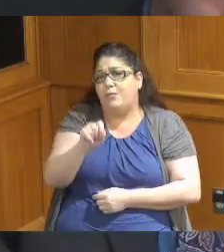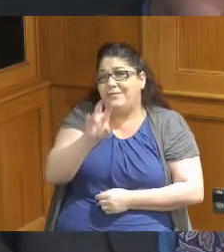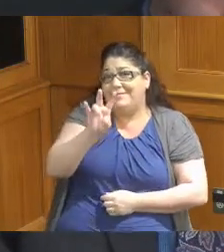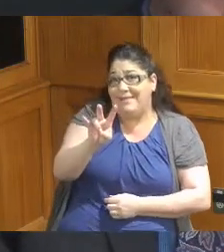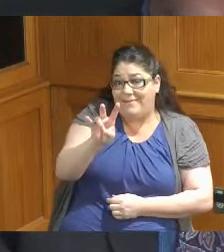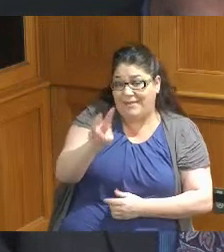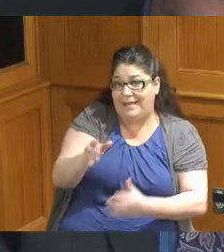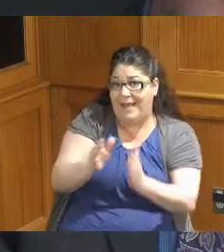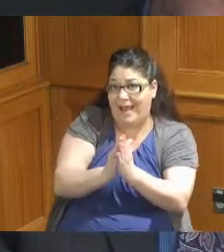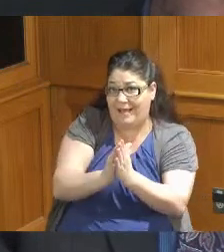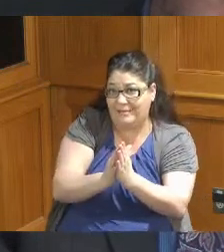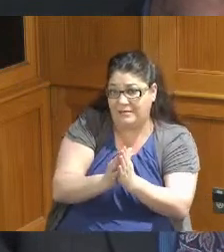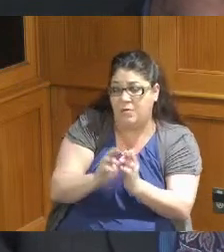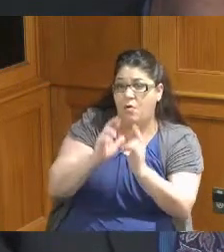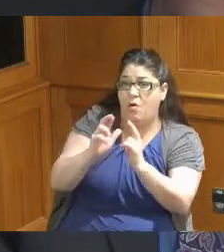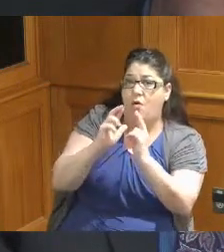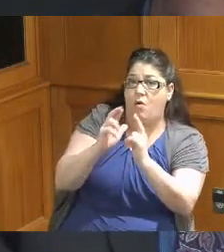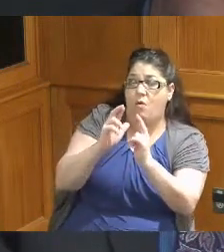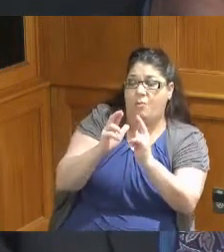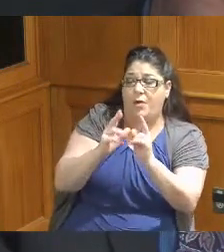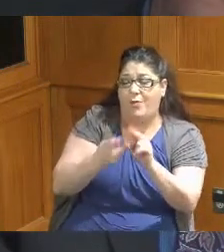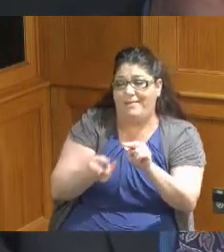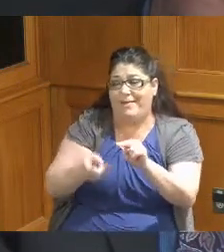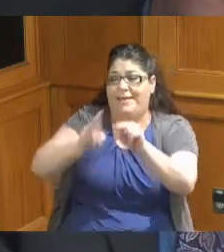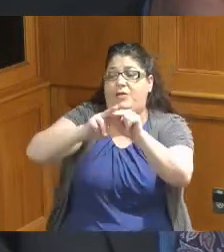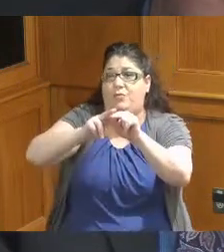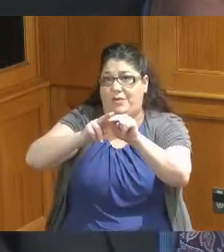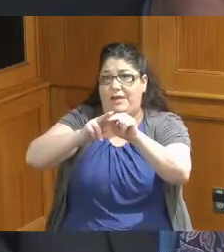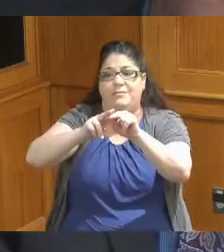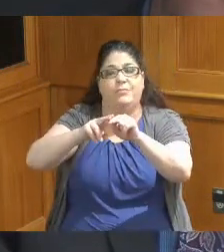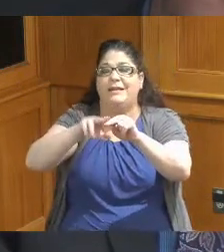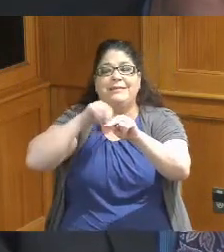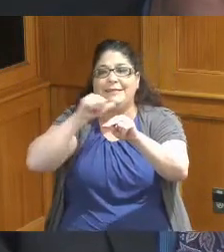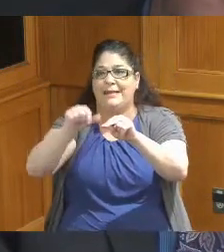and we were hopeful that that would increase in the house version it did not it remained